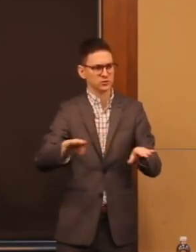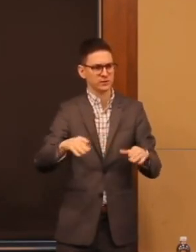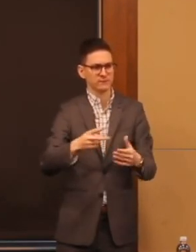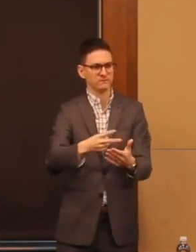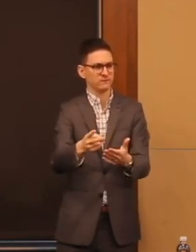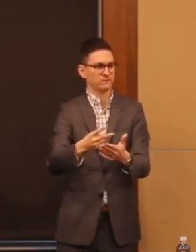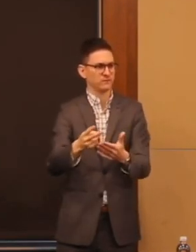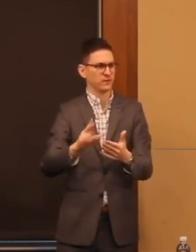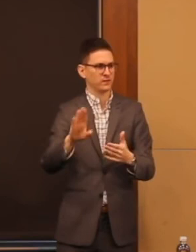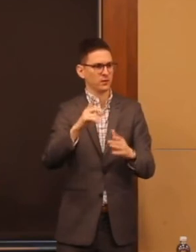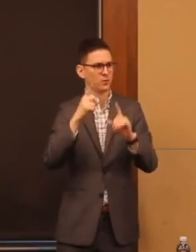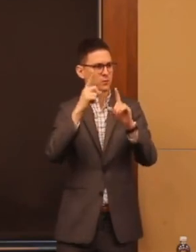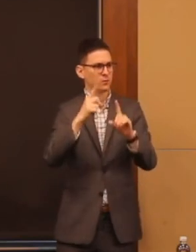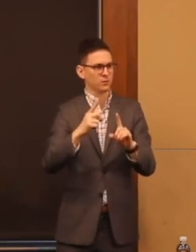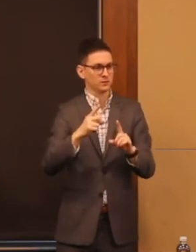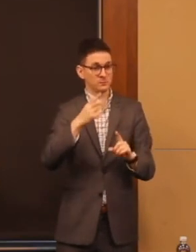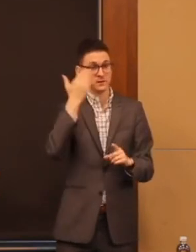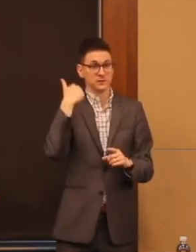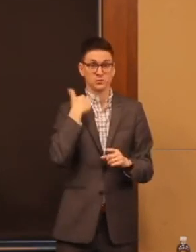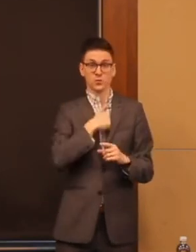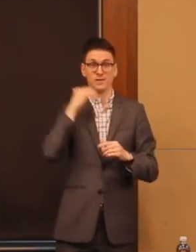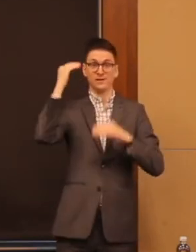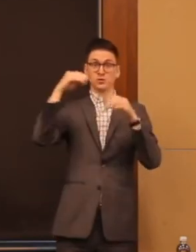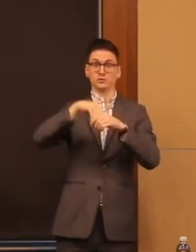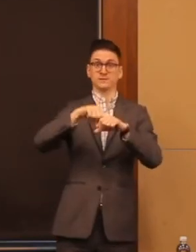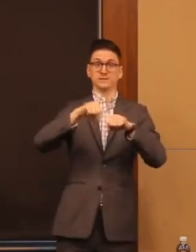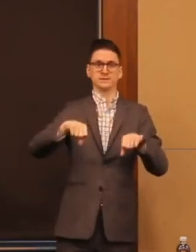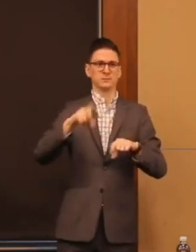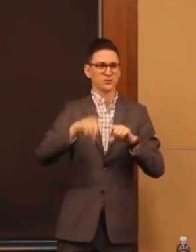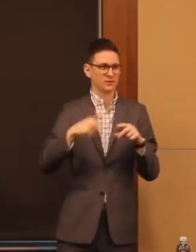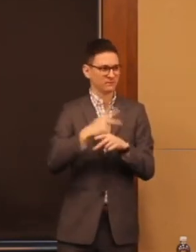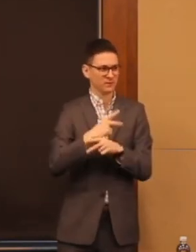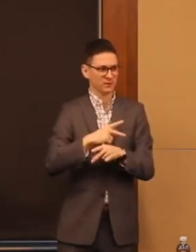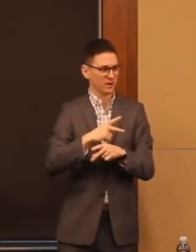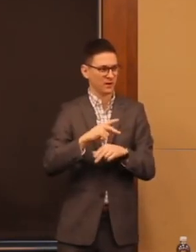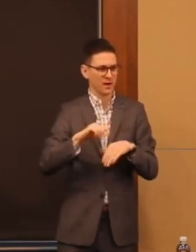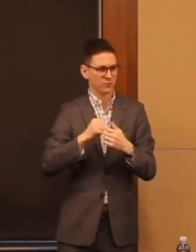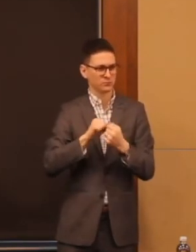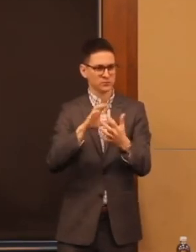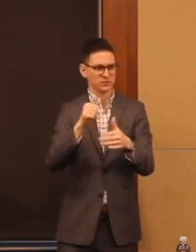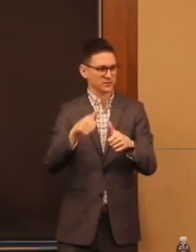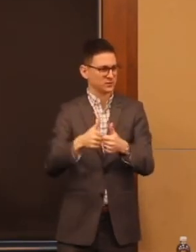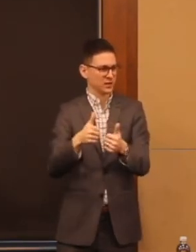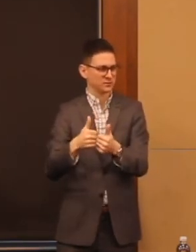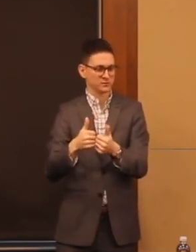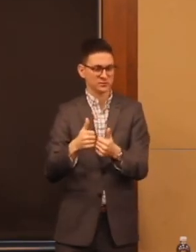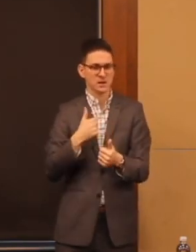have achieved just because adults in a system couldn't figure these things out. So I'm not questioning how hard it is.